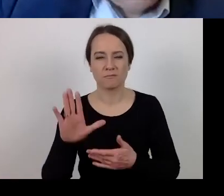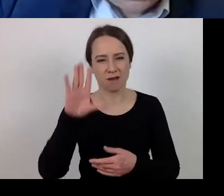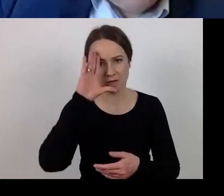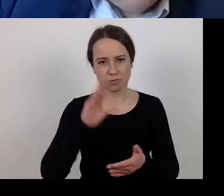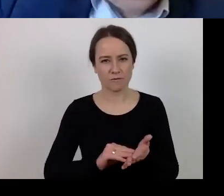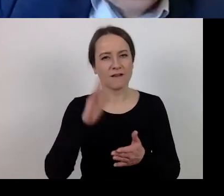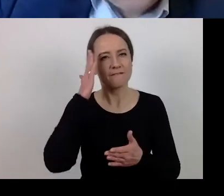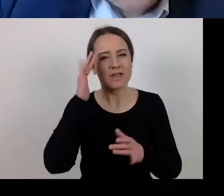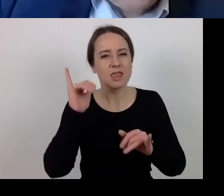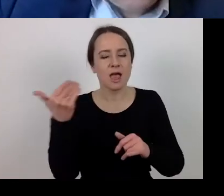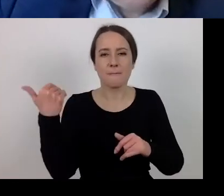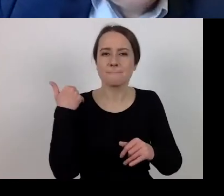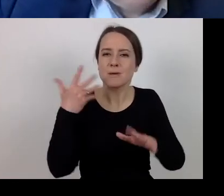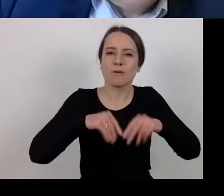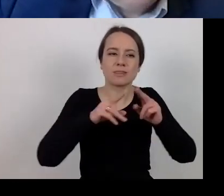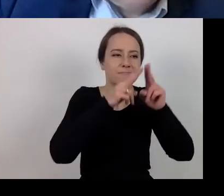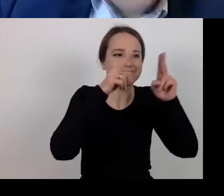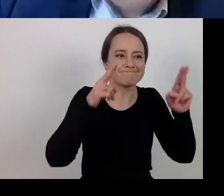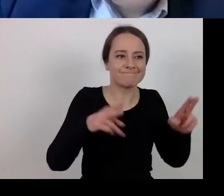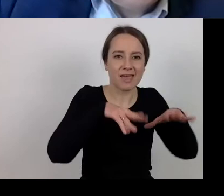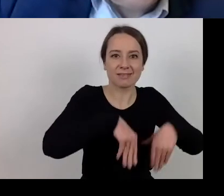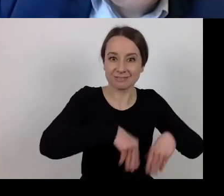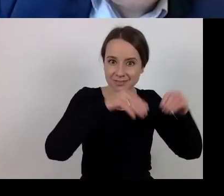Ahead of the Office there is the second round,